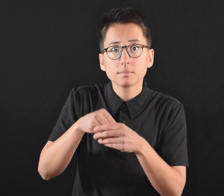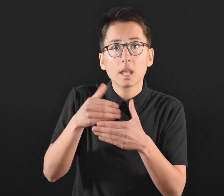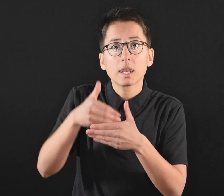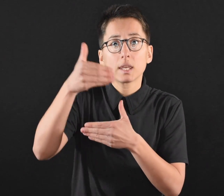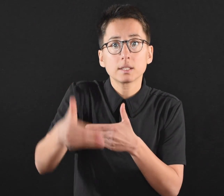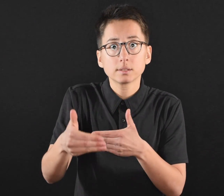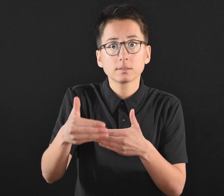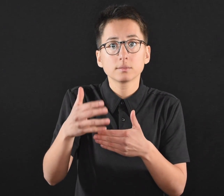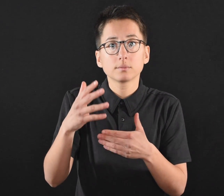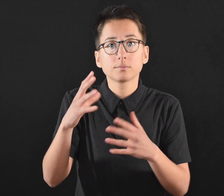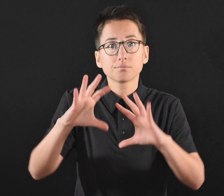eligibility status.